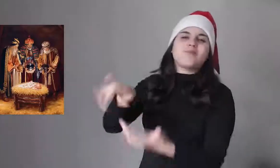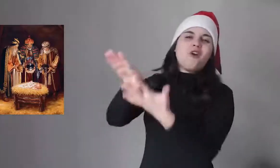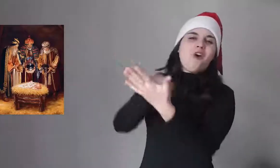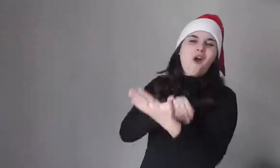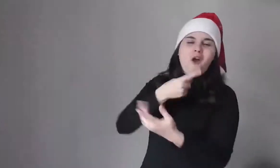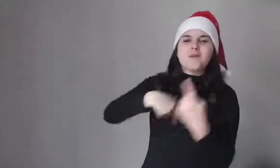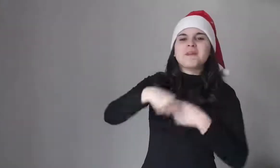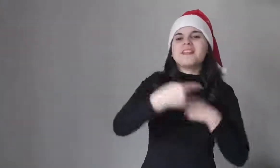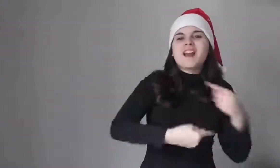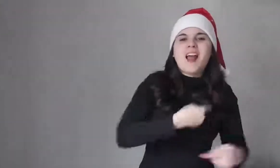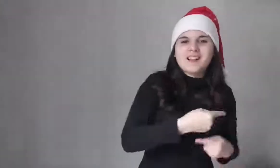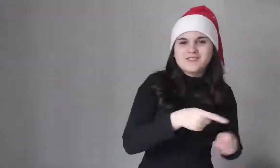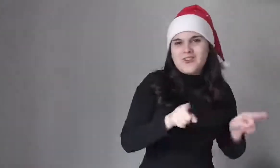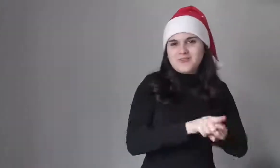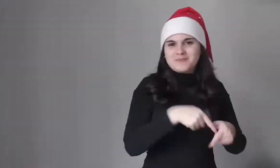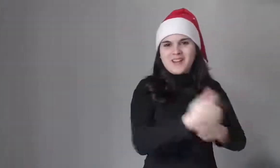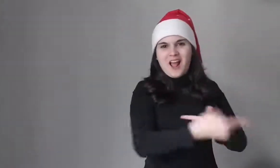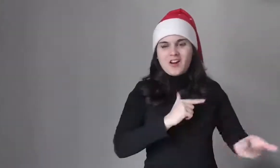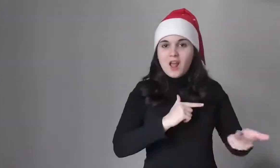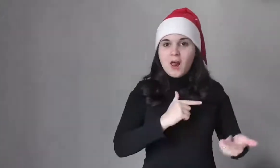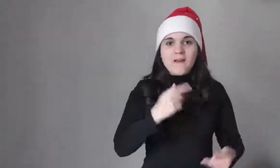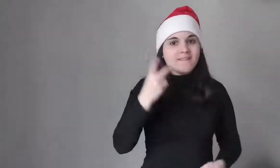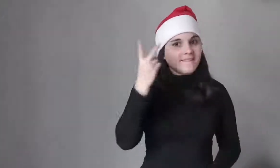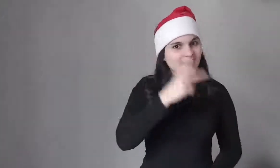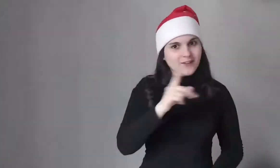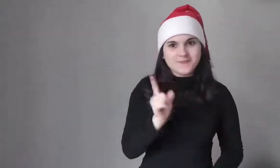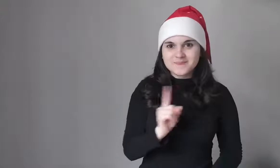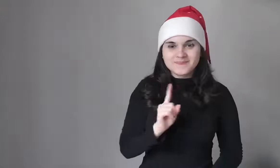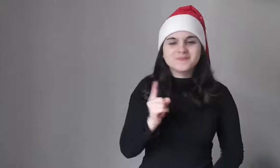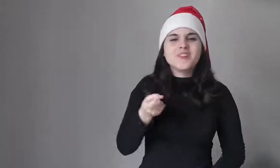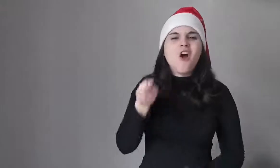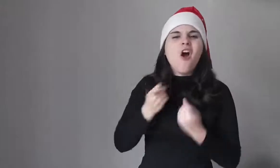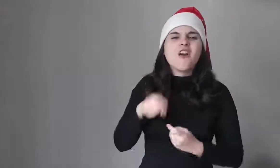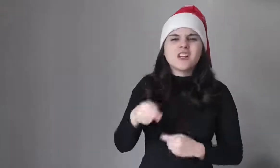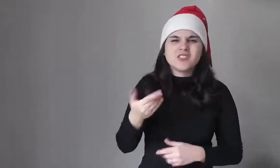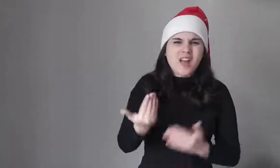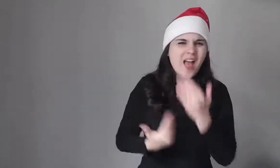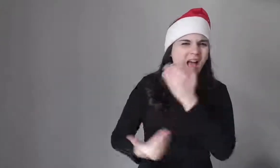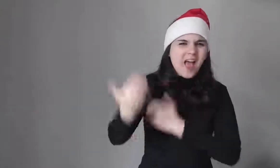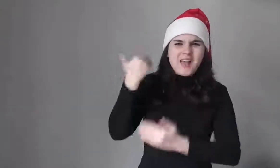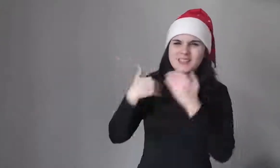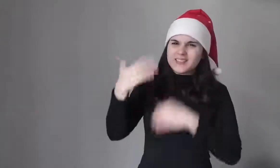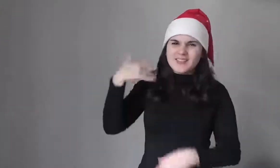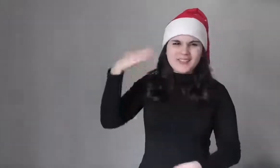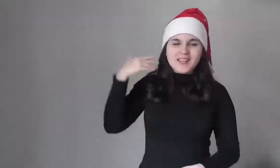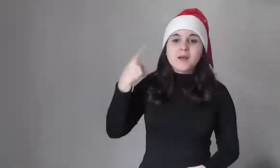the exchange of gifts is a custom that we have copied from there. But in reality it is not so, it has an ancient origin.